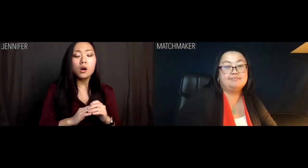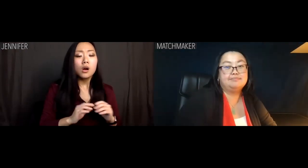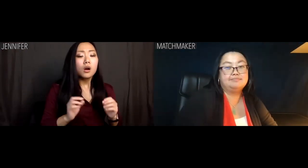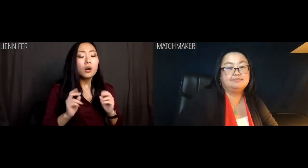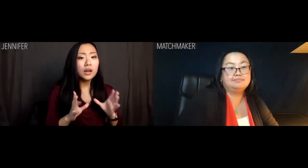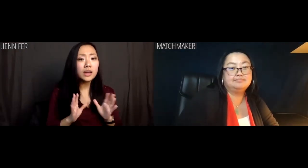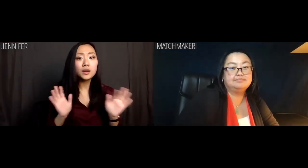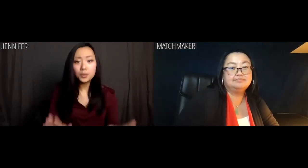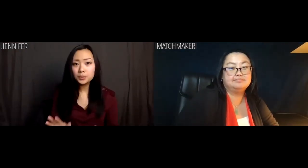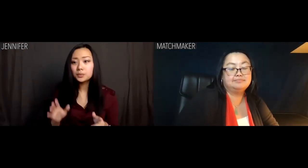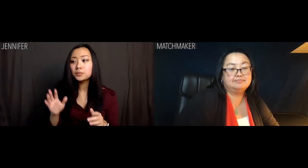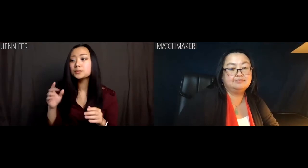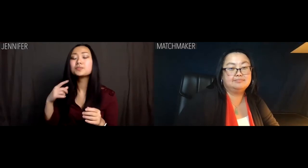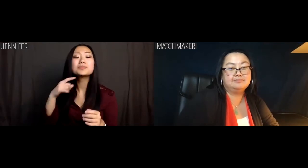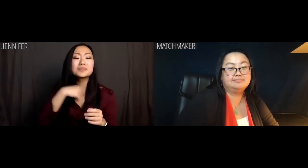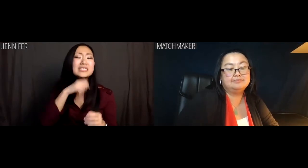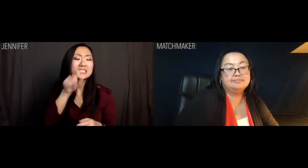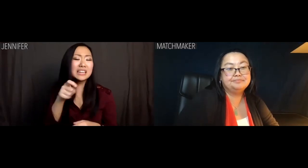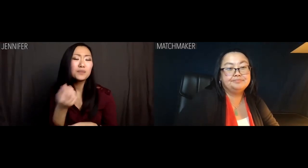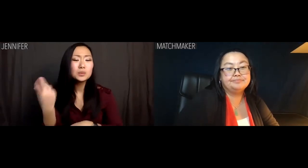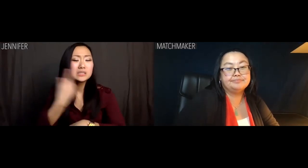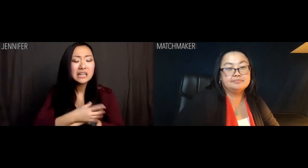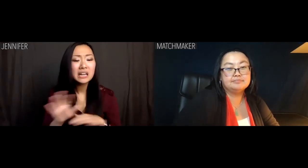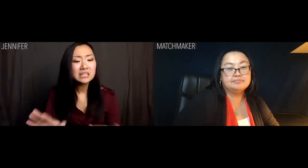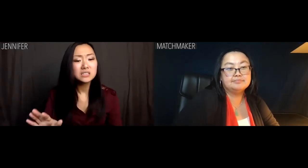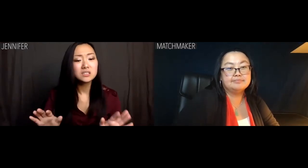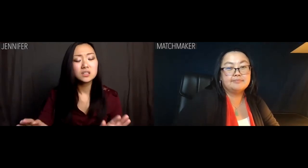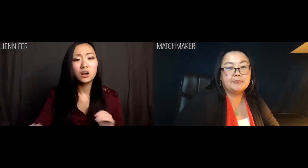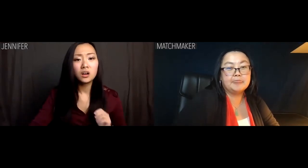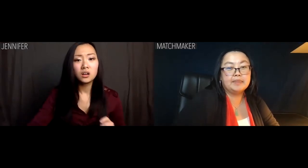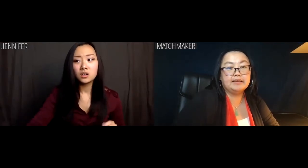Jennifer: OK, whew. I just need a few days to think.